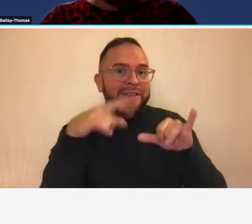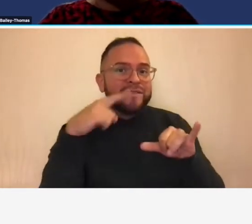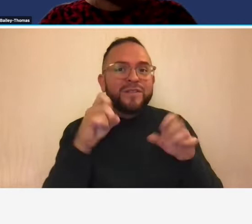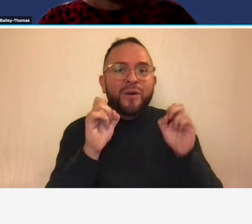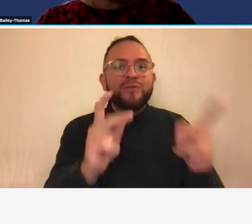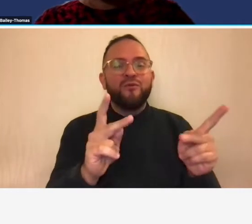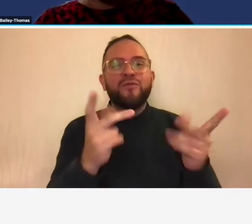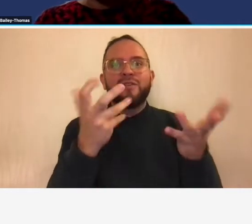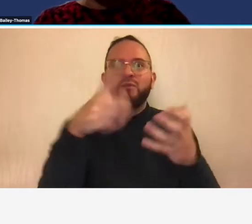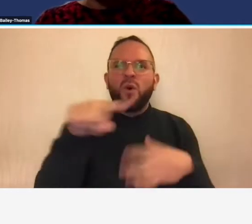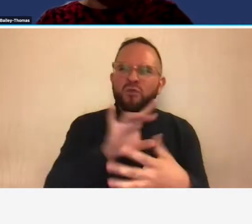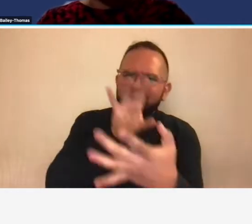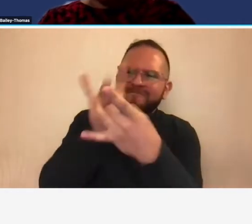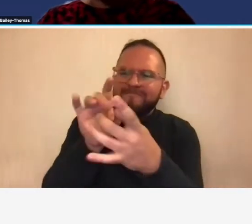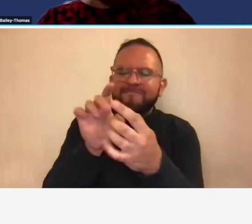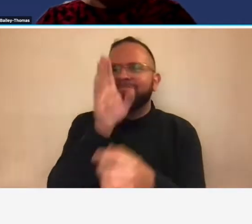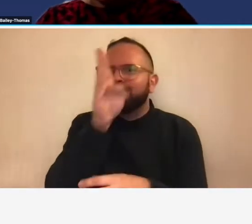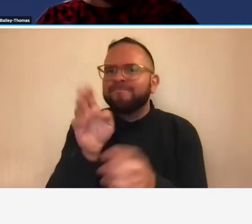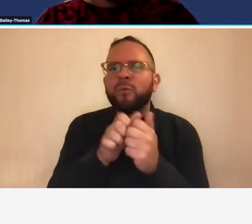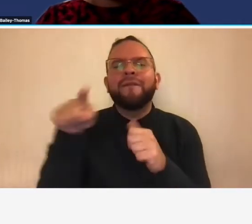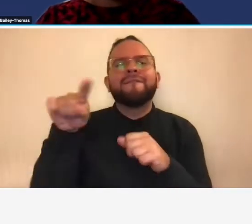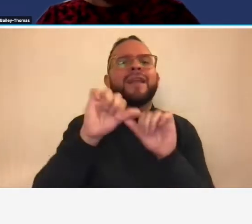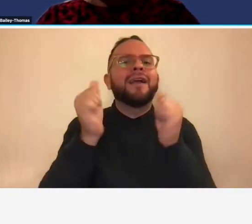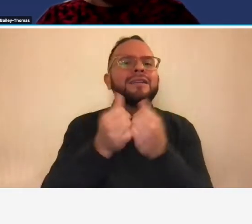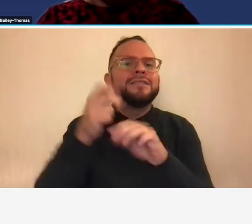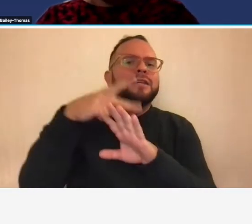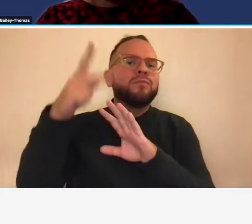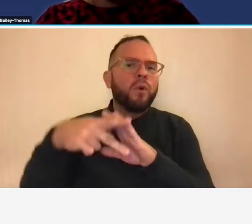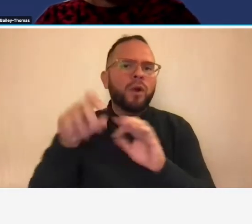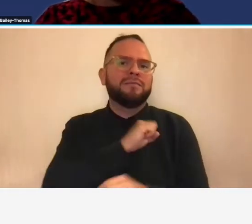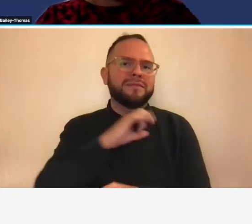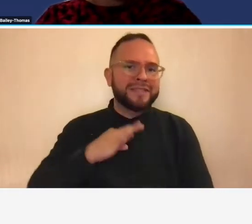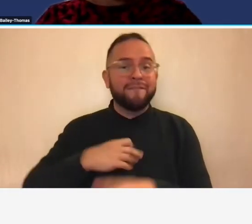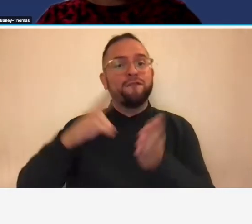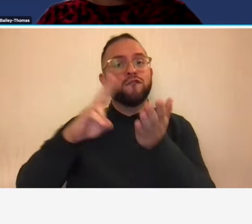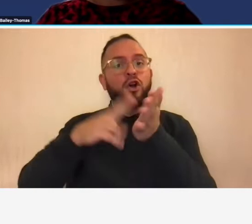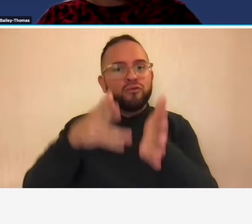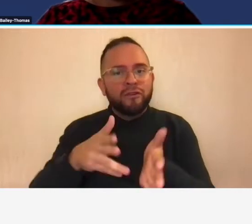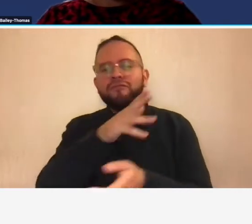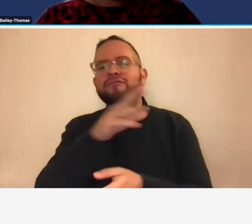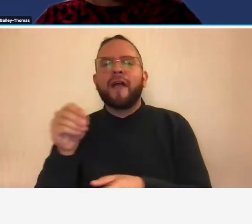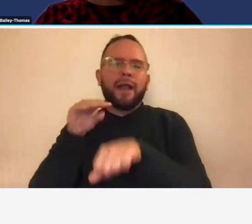with the agency program staff highway construction contractors and consultants now